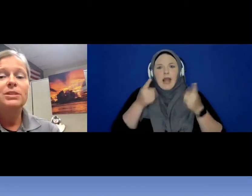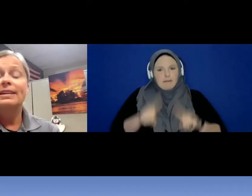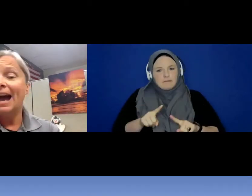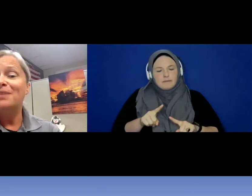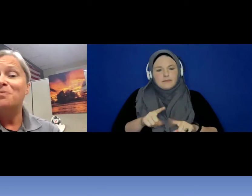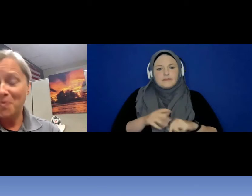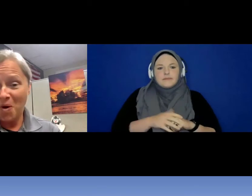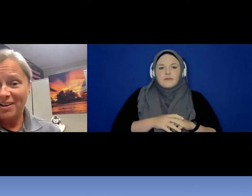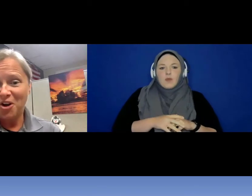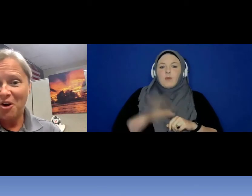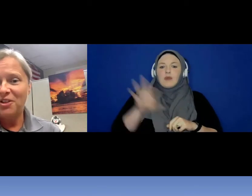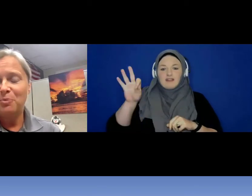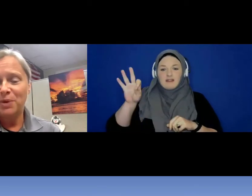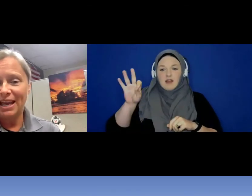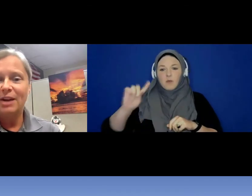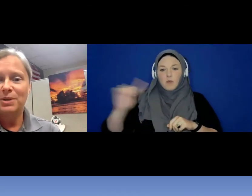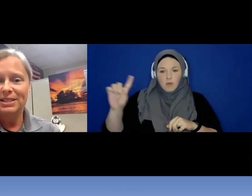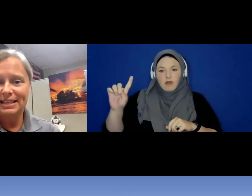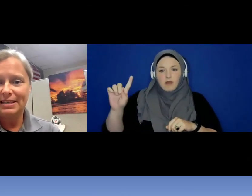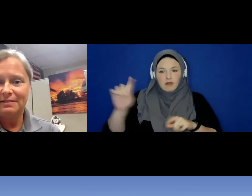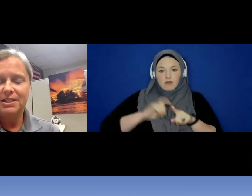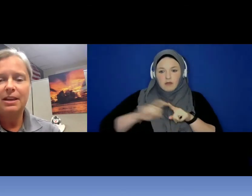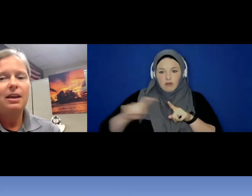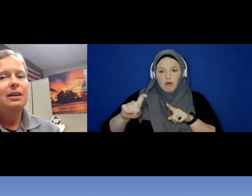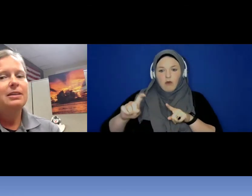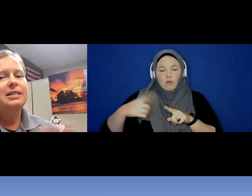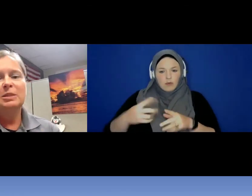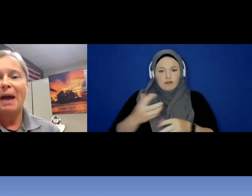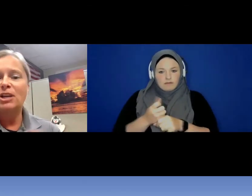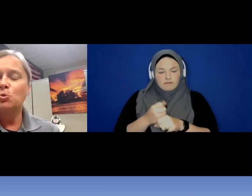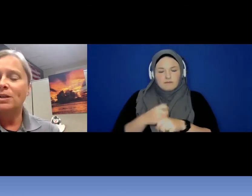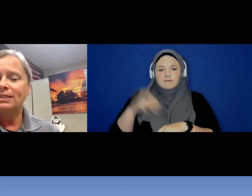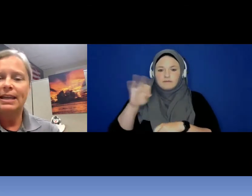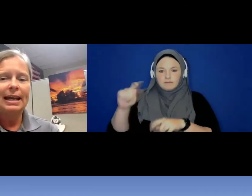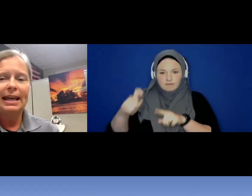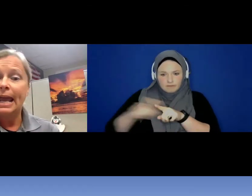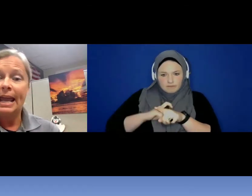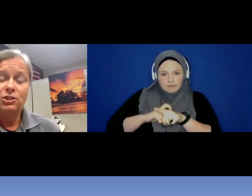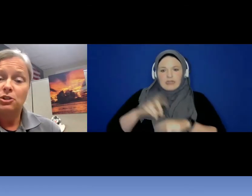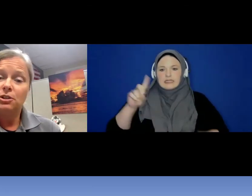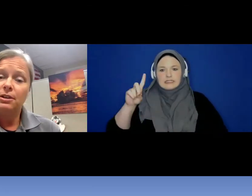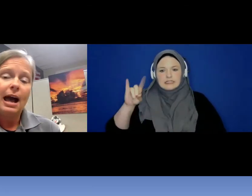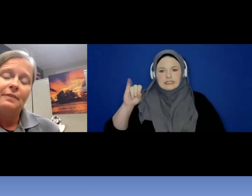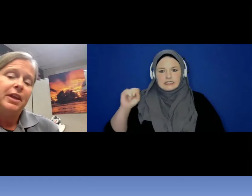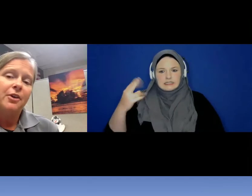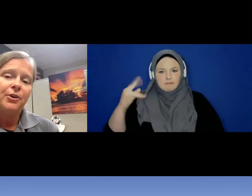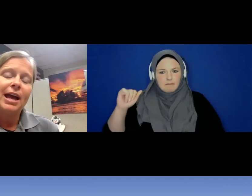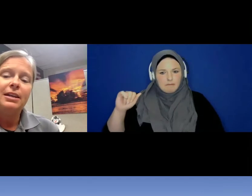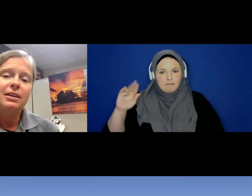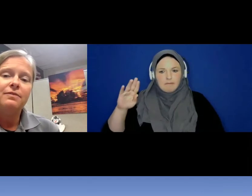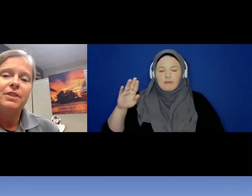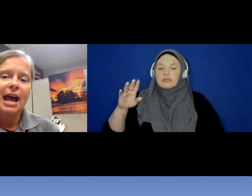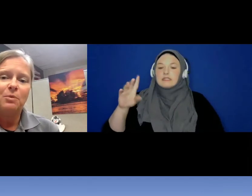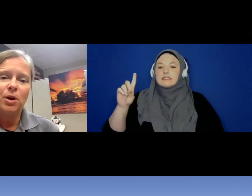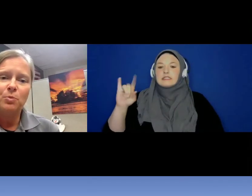a 9-1-1 call that we had received dispatch wasn't getting an answer on the other end of the 9-1